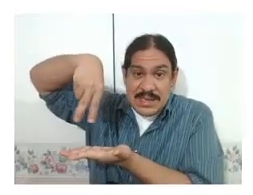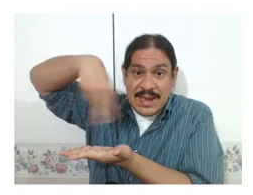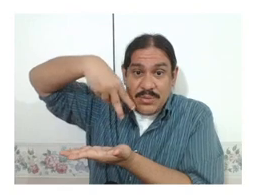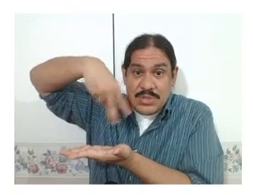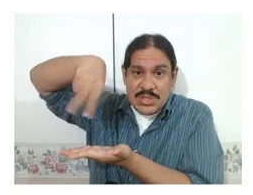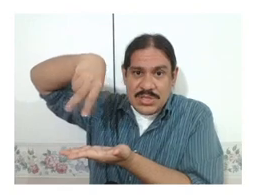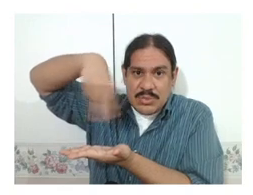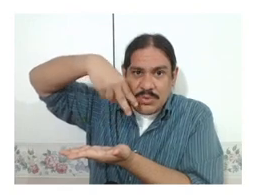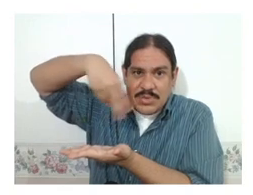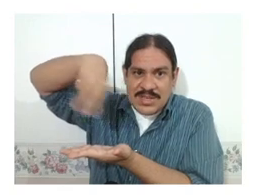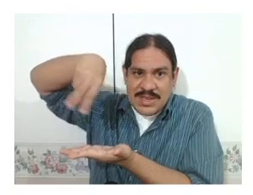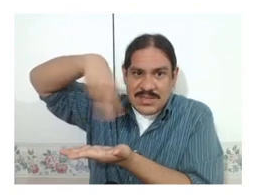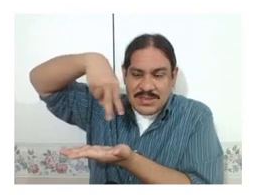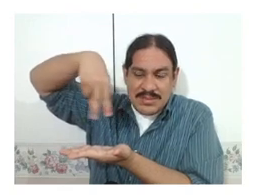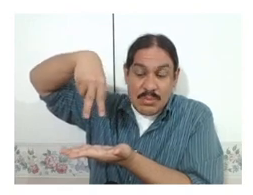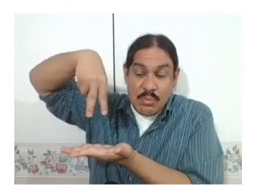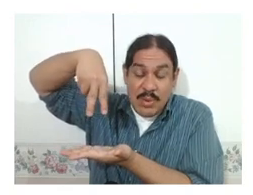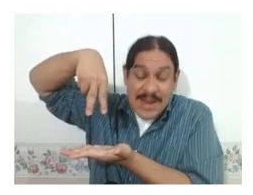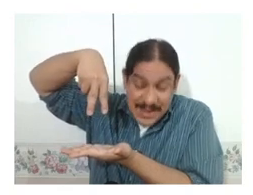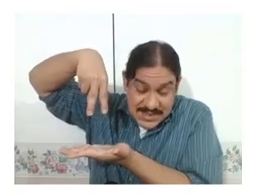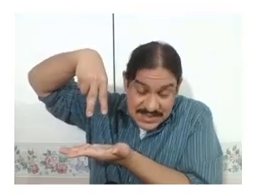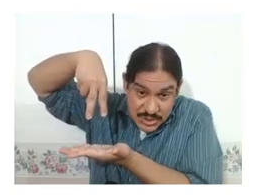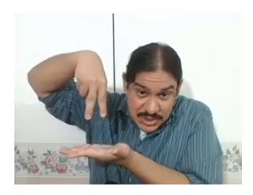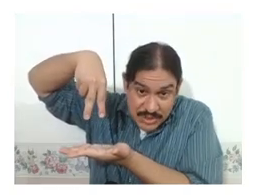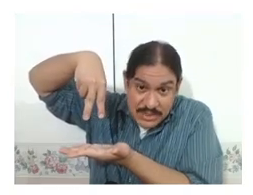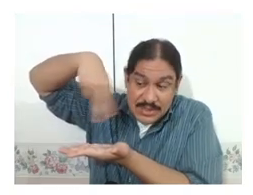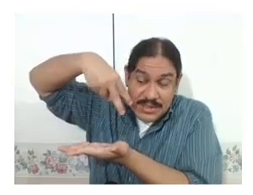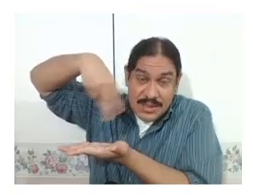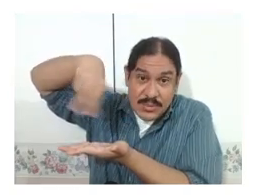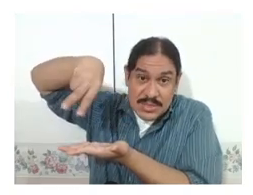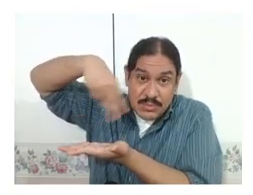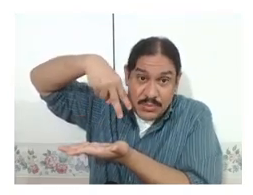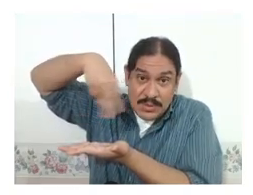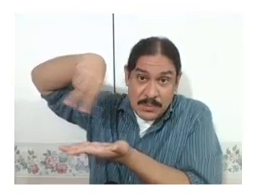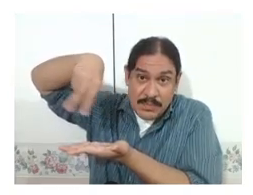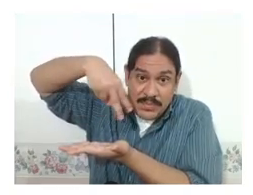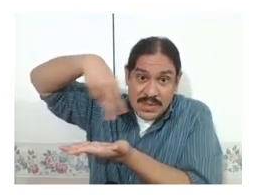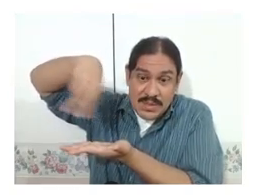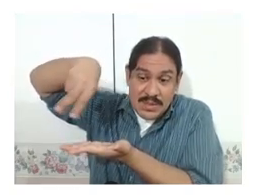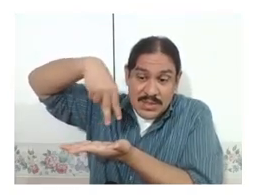language, this is the word for 'dance' one hand is stationary, the other one is